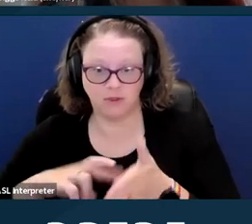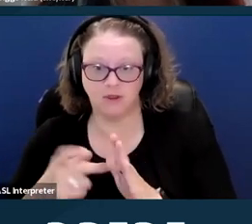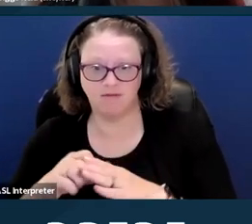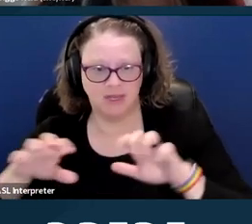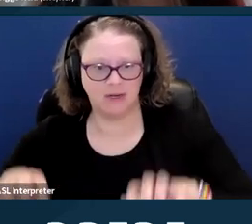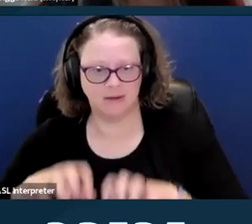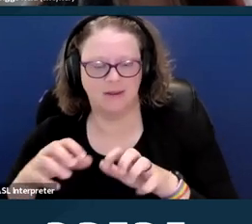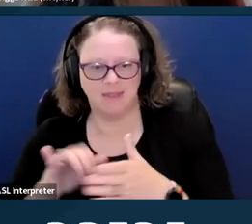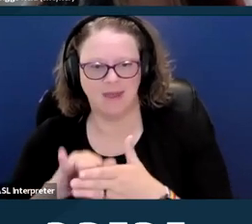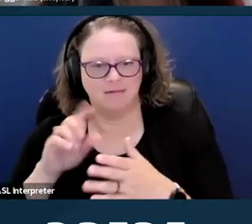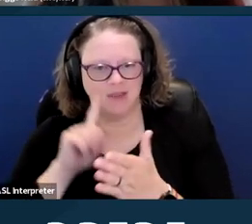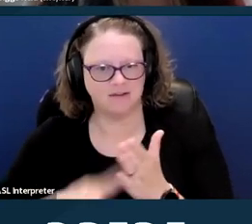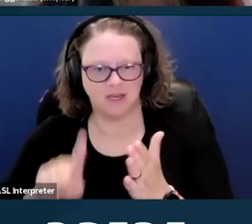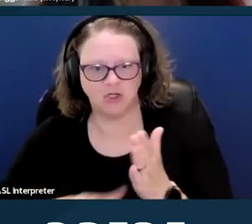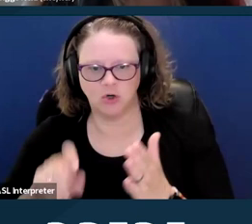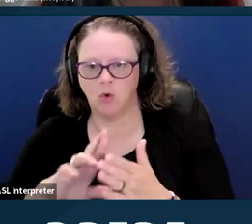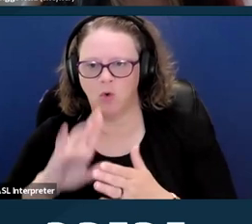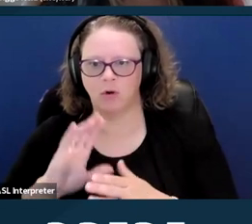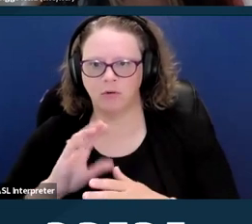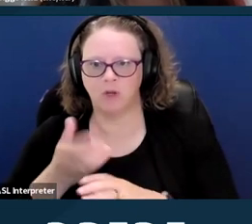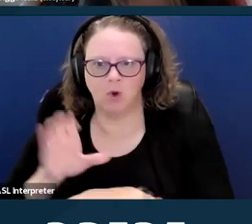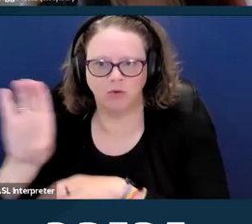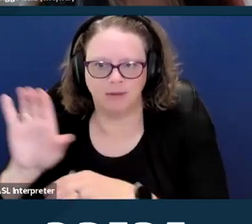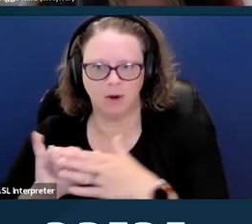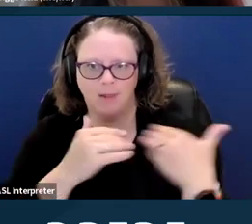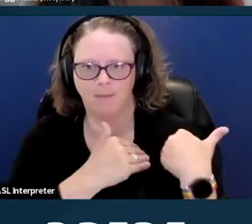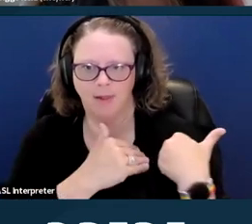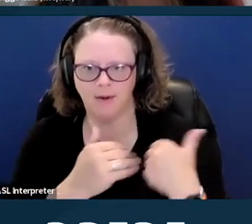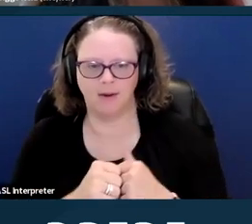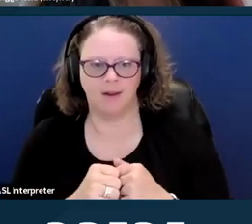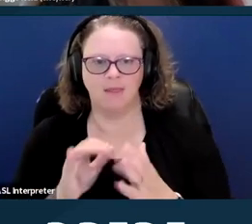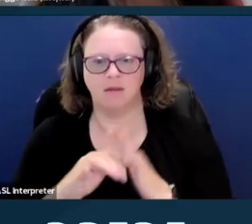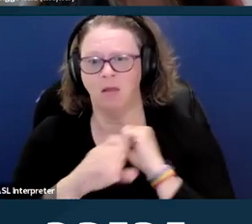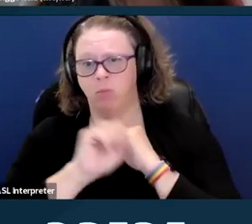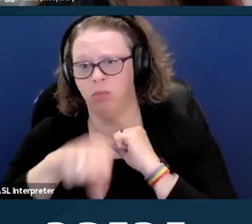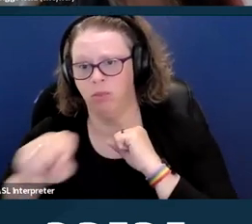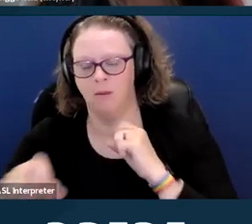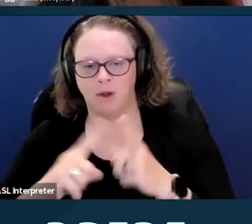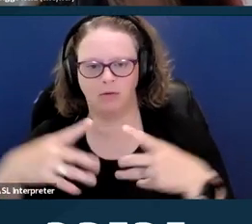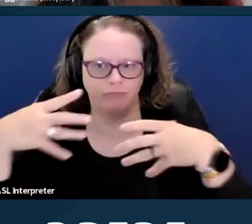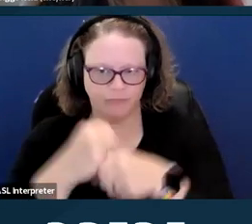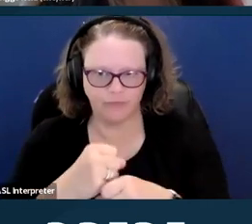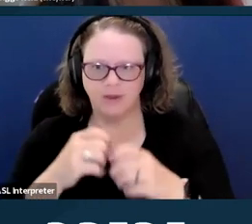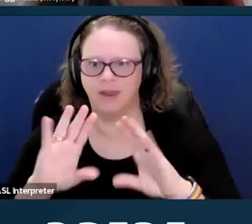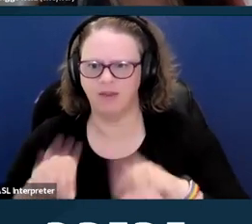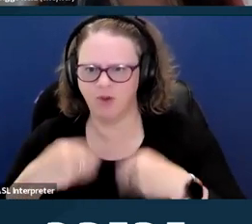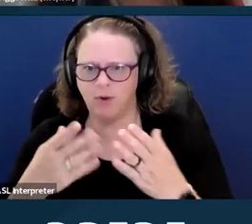So to give a concrete example of that, if a patient were to travel out of state